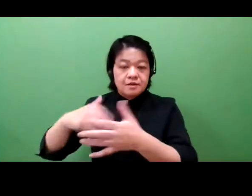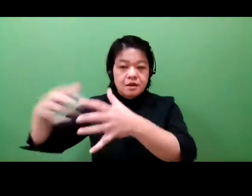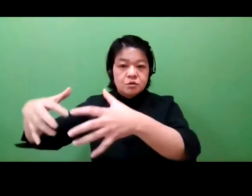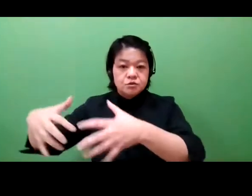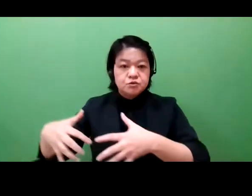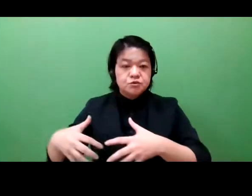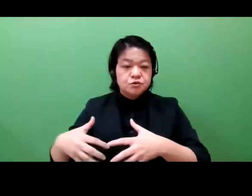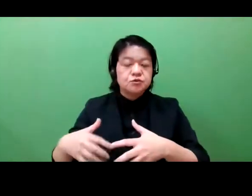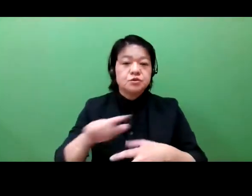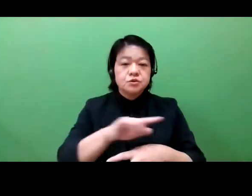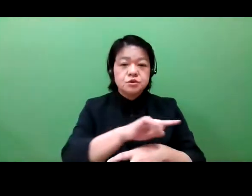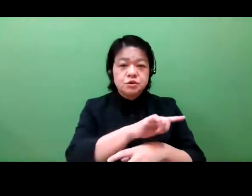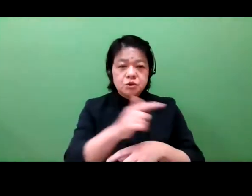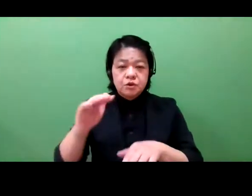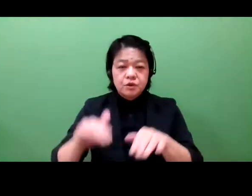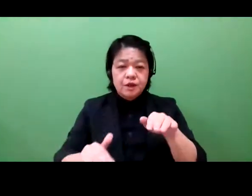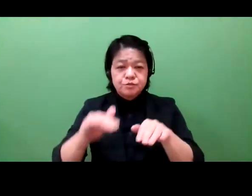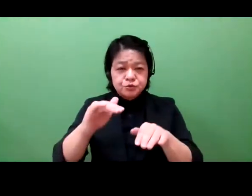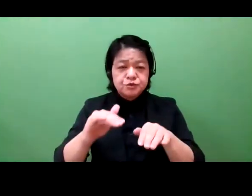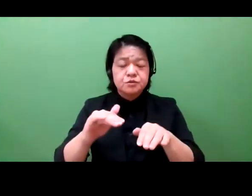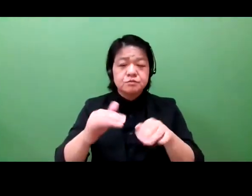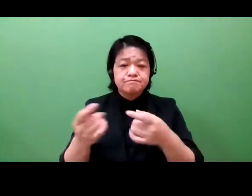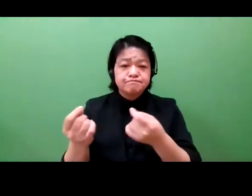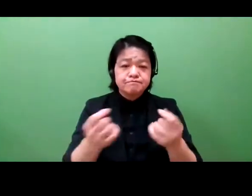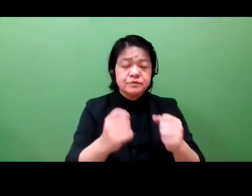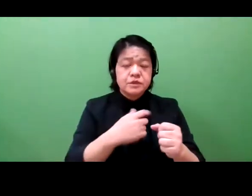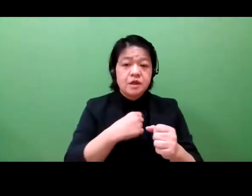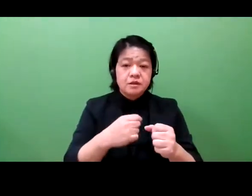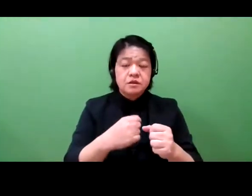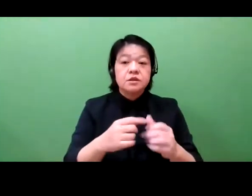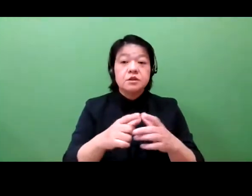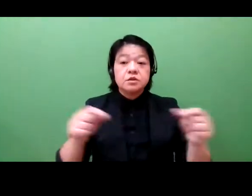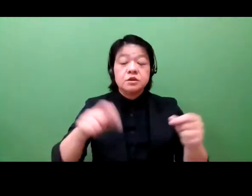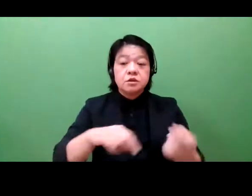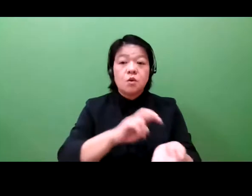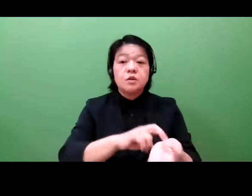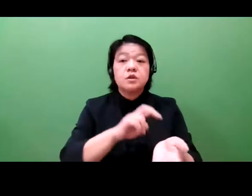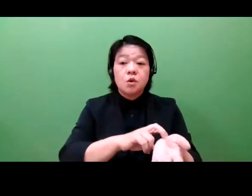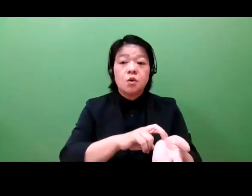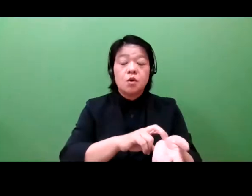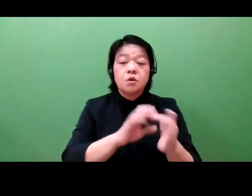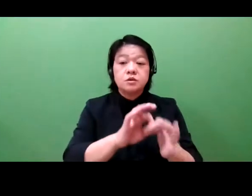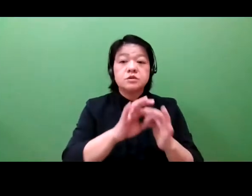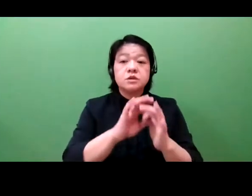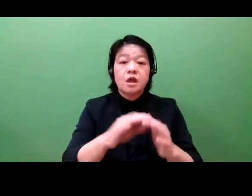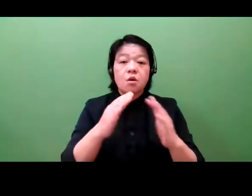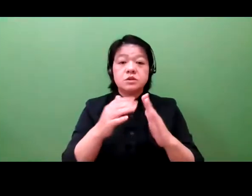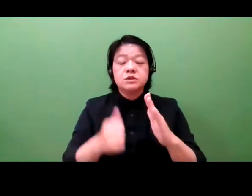recognized the importance of at-home delivery and service provision.